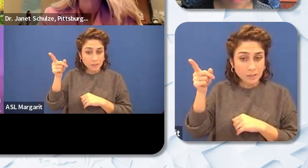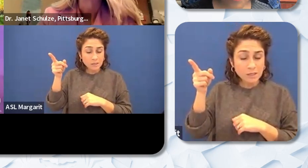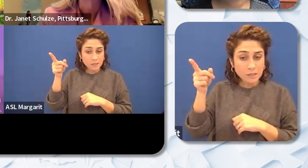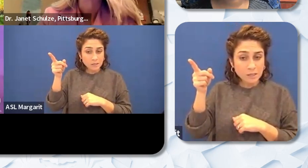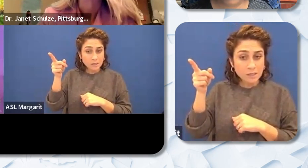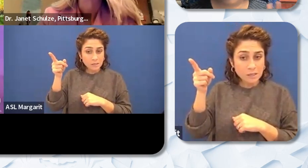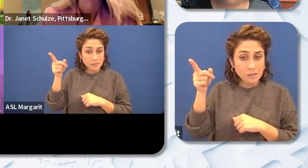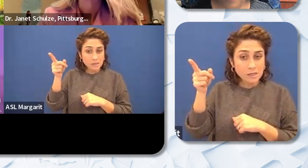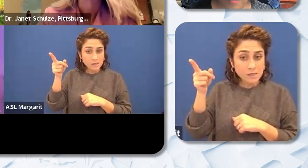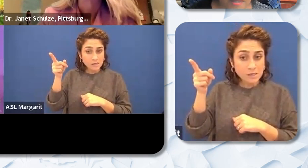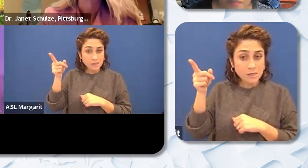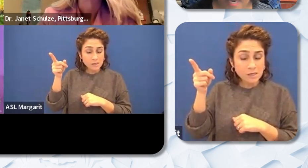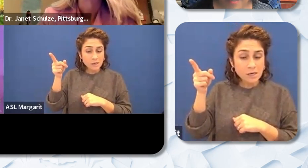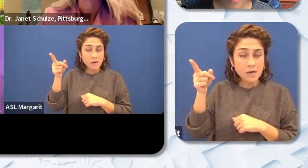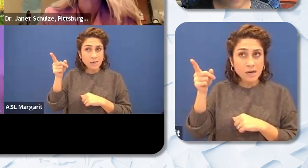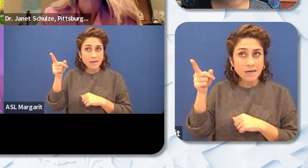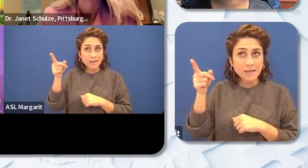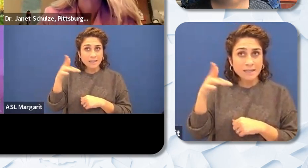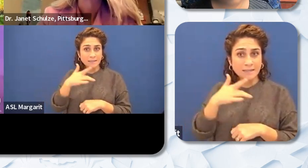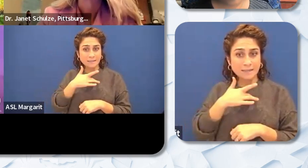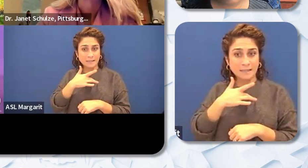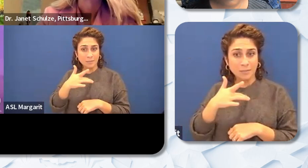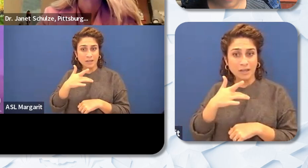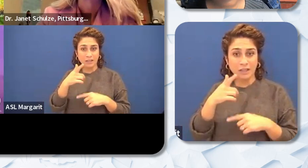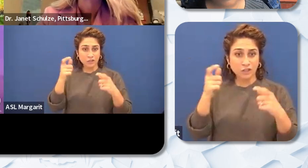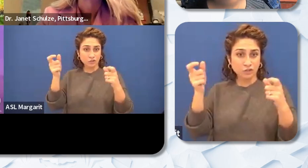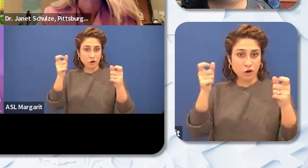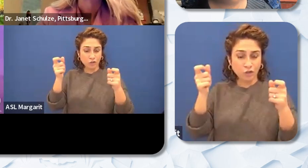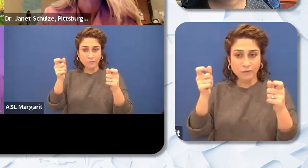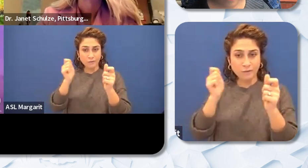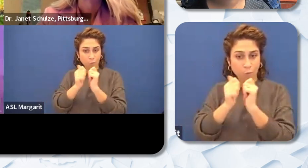supposed to do basketball or something like that. So the pressure is there and they're not prepared